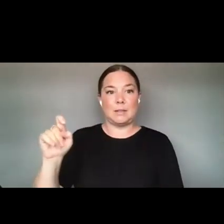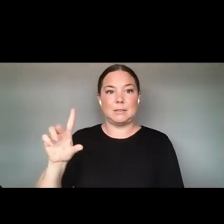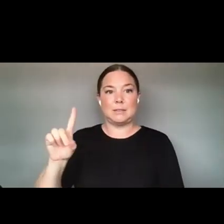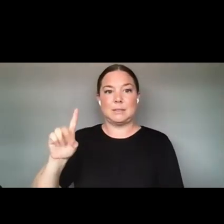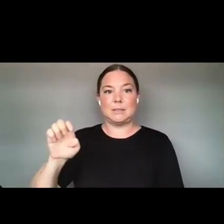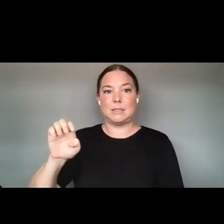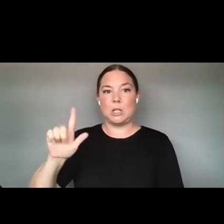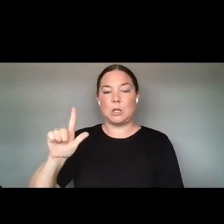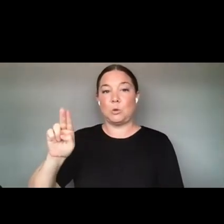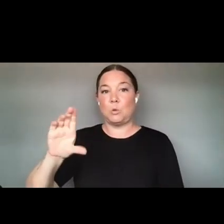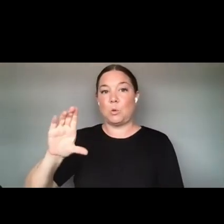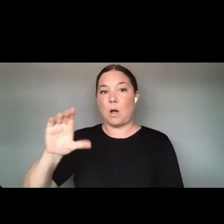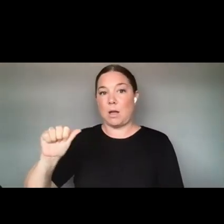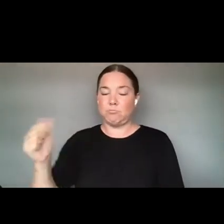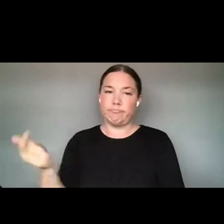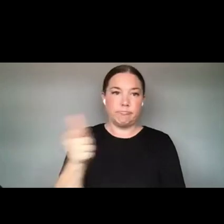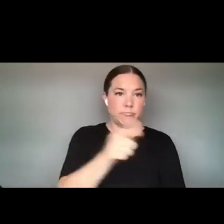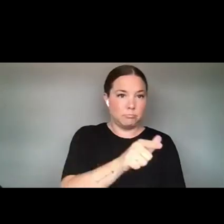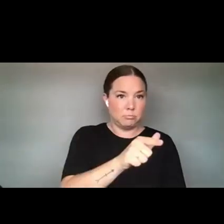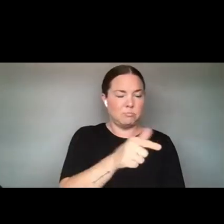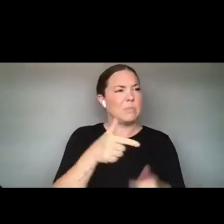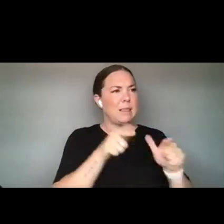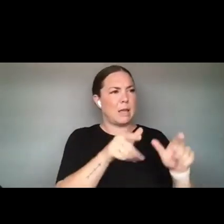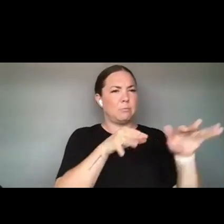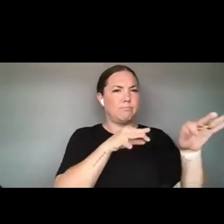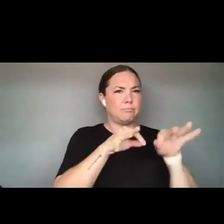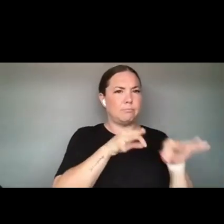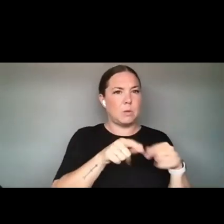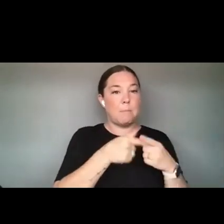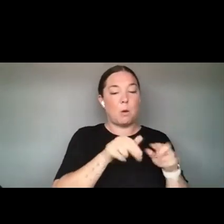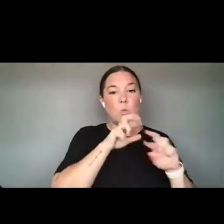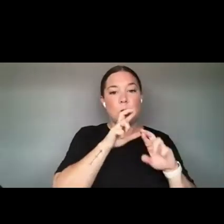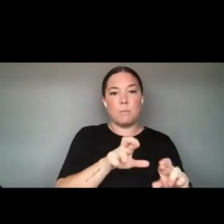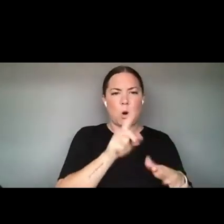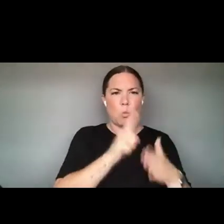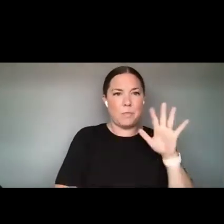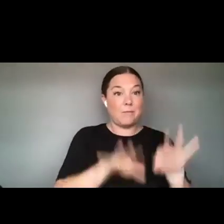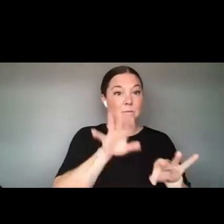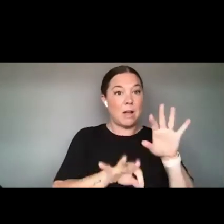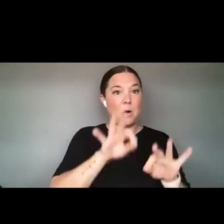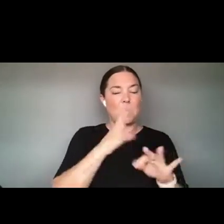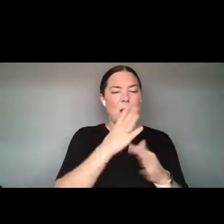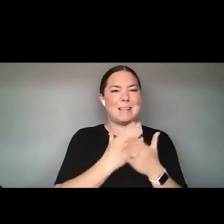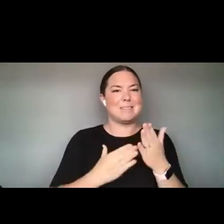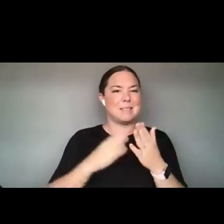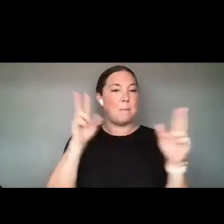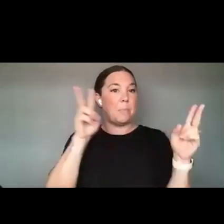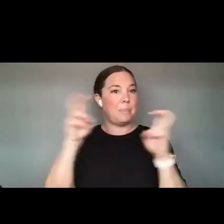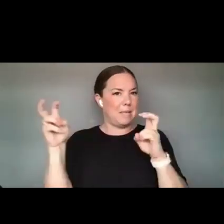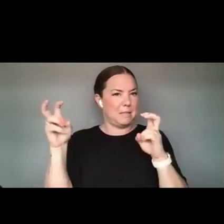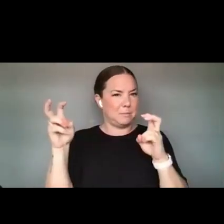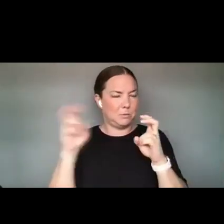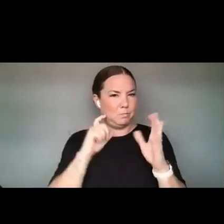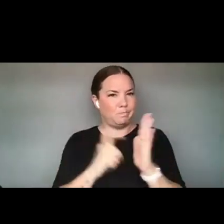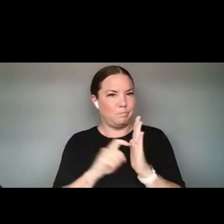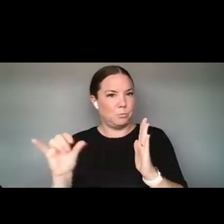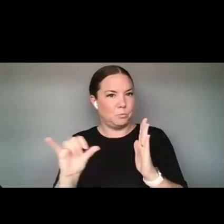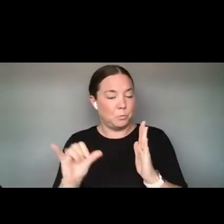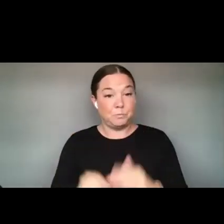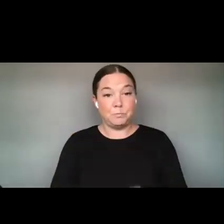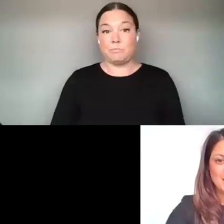US A SENSE OF SOME OF THE REPORT FINDINGS AND THE THEMES THAT EMERGED. JAX IT'S ALL YOURS.